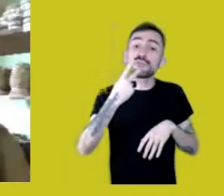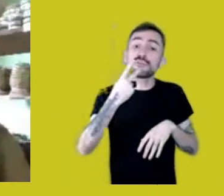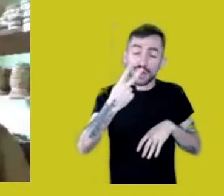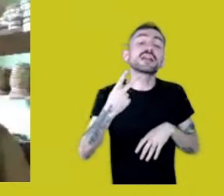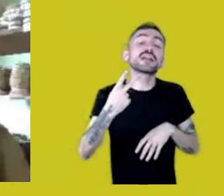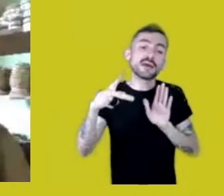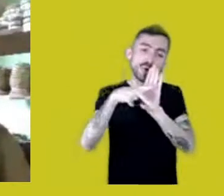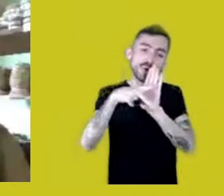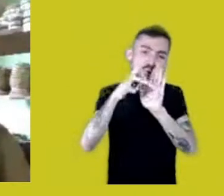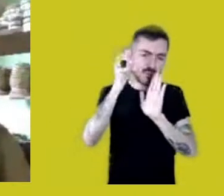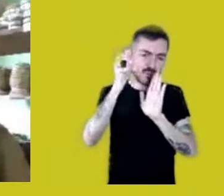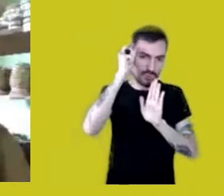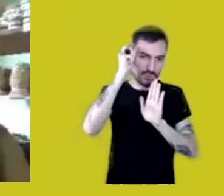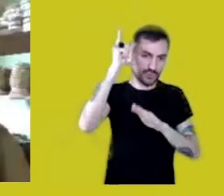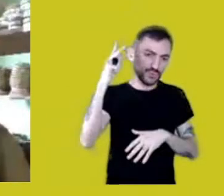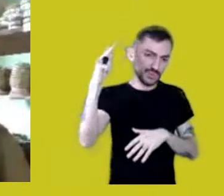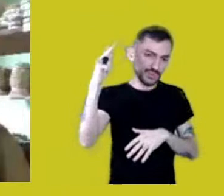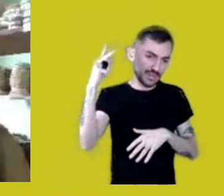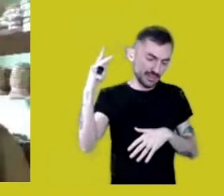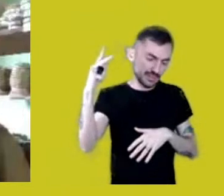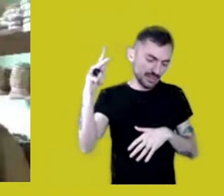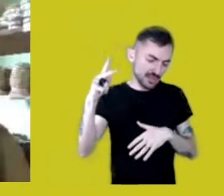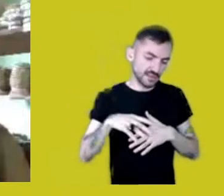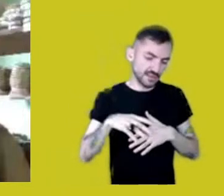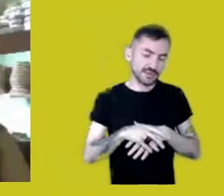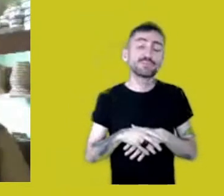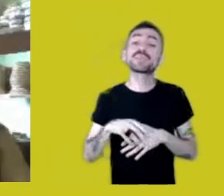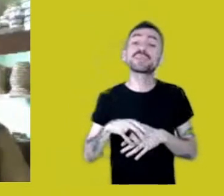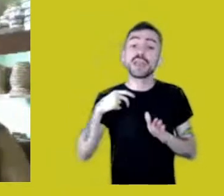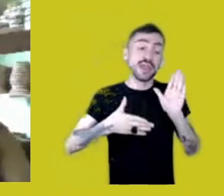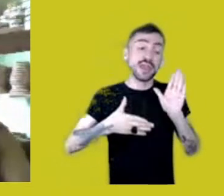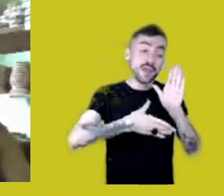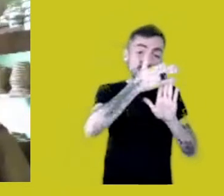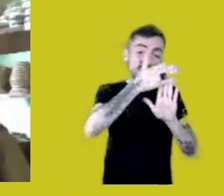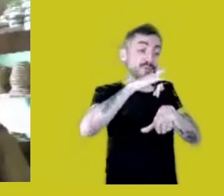I had to go to the bathroom there, and after I wiped my hands